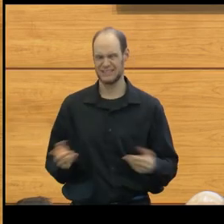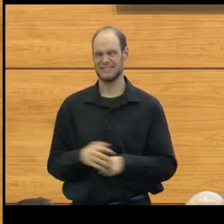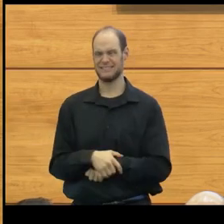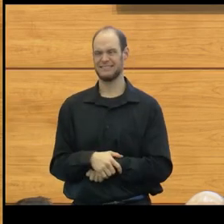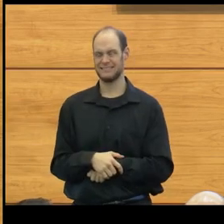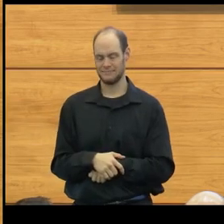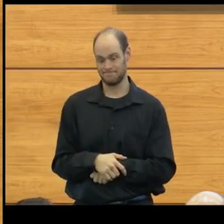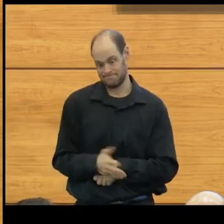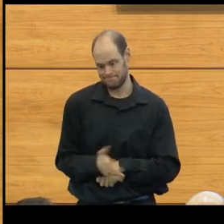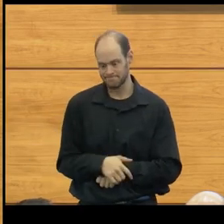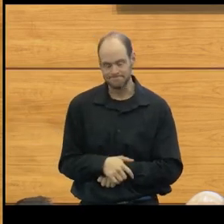and the next research.